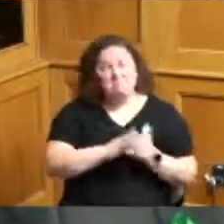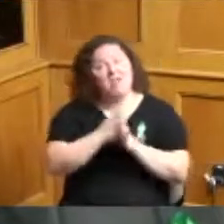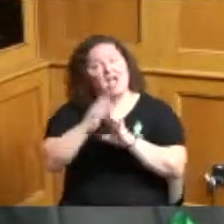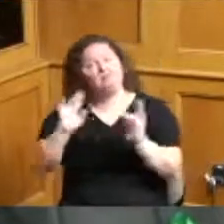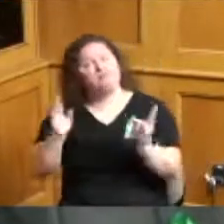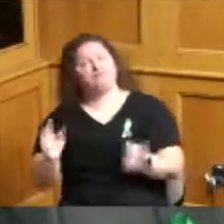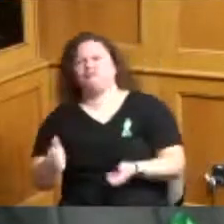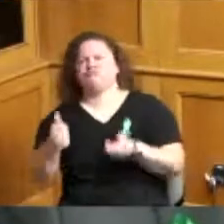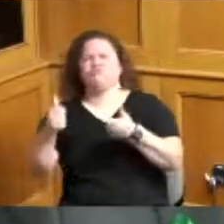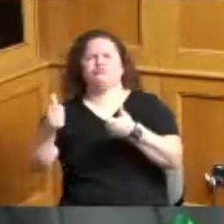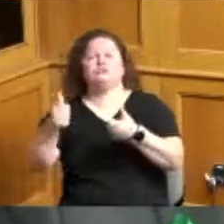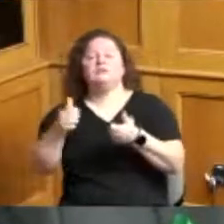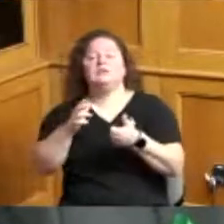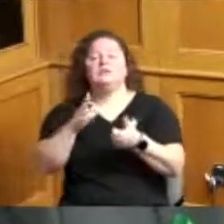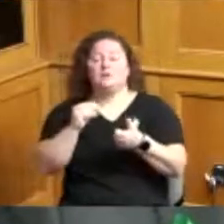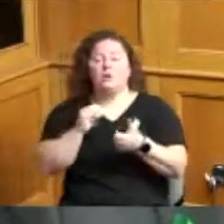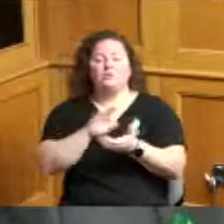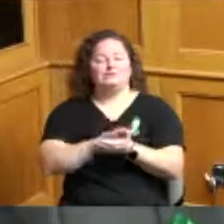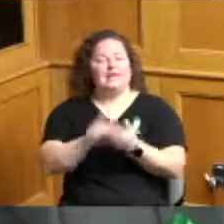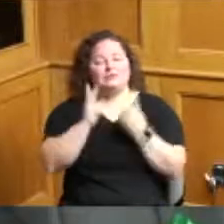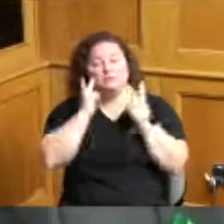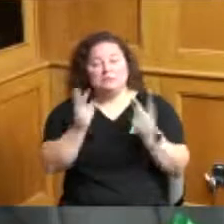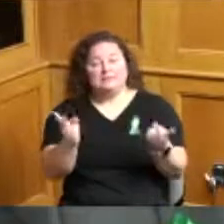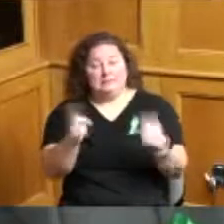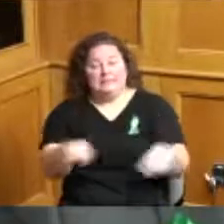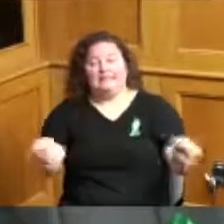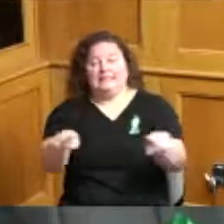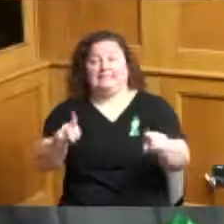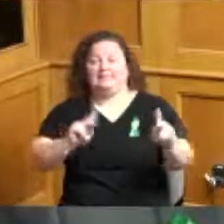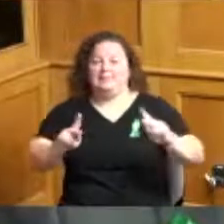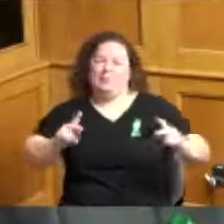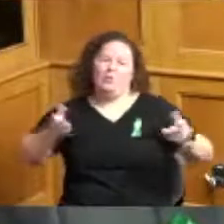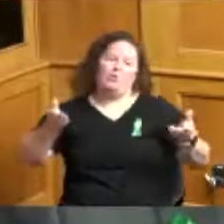to see the vendors and the folks that were hanging around at the expo and you both have